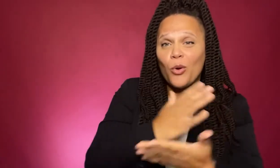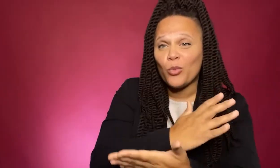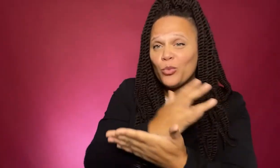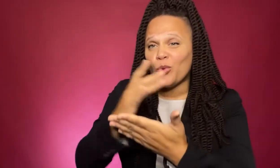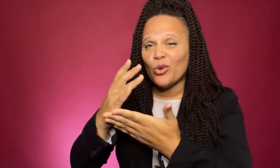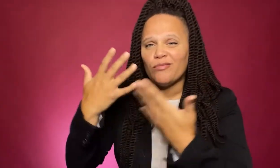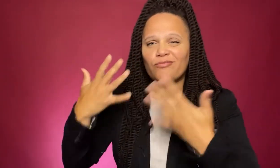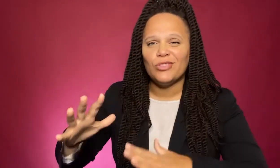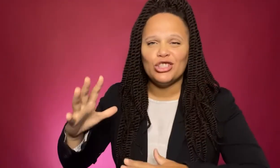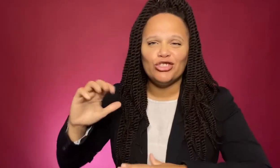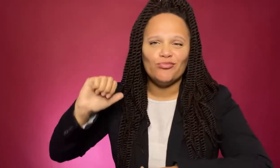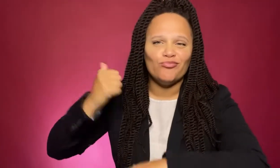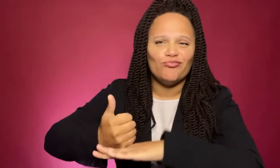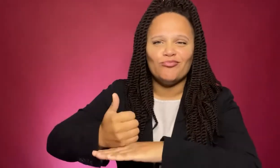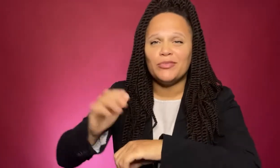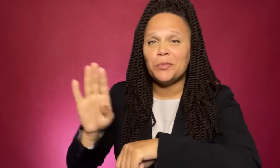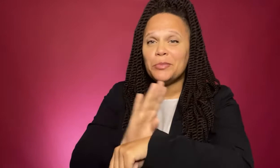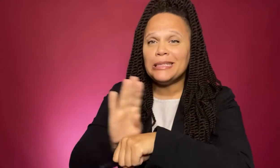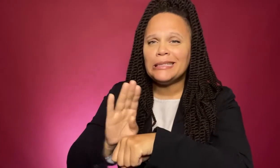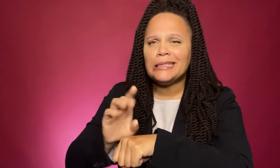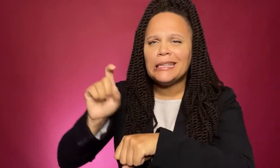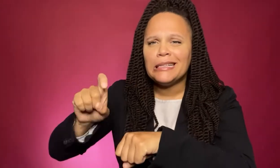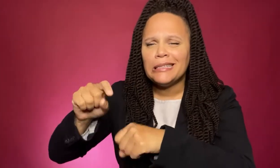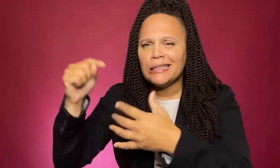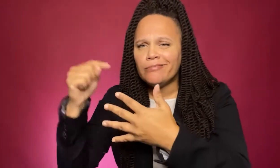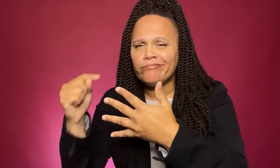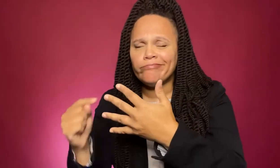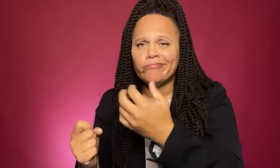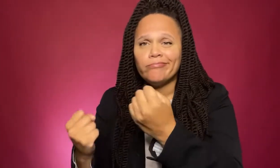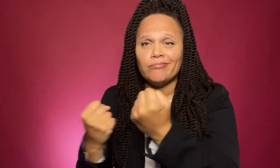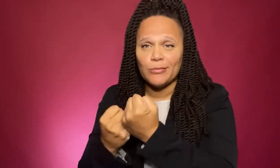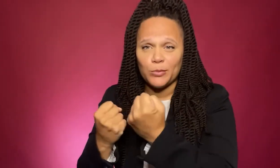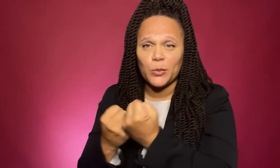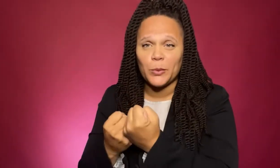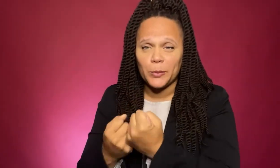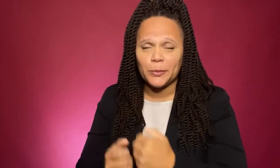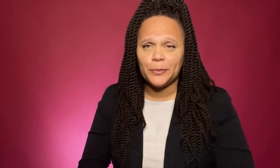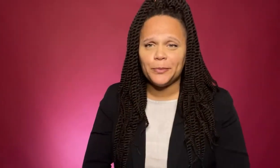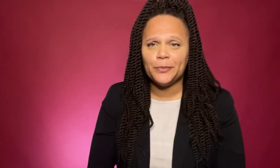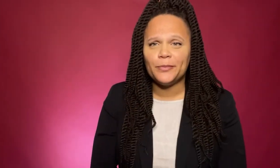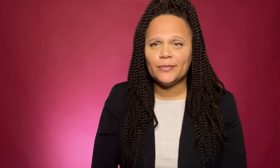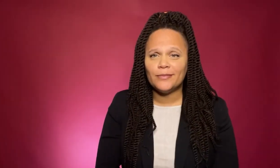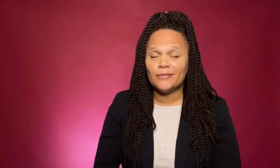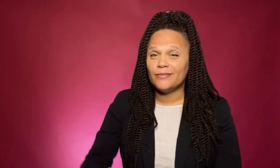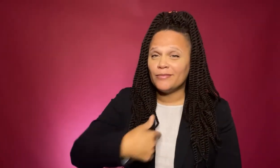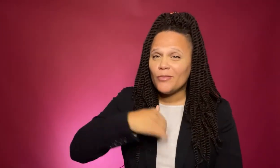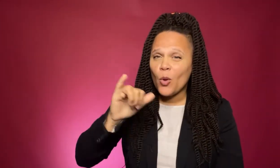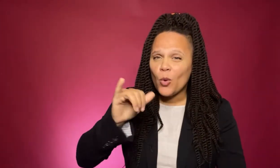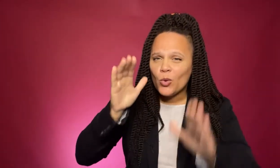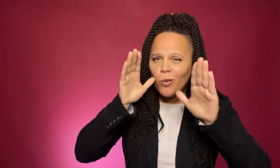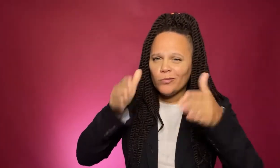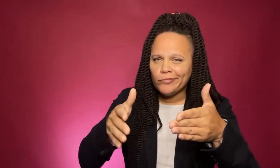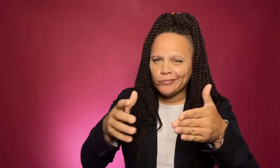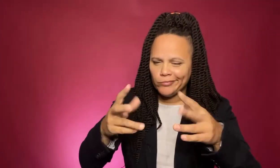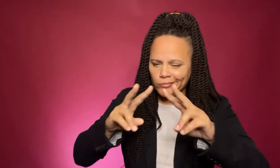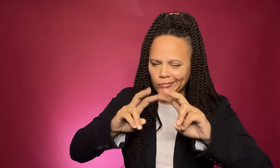or you’ve already set up your business and need support. I’m also focused on breaking down